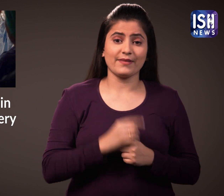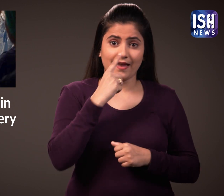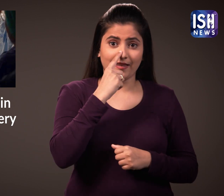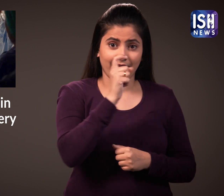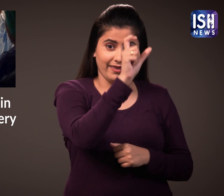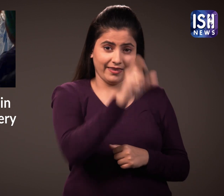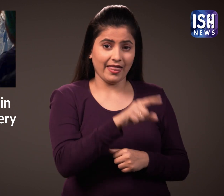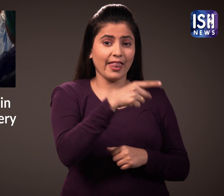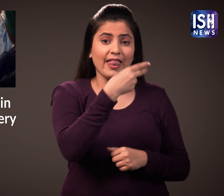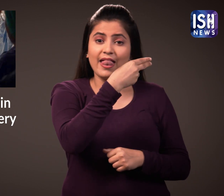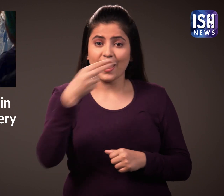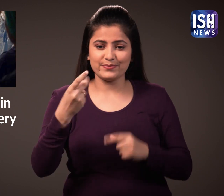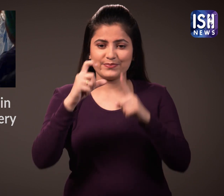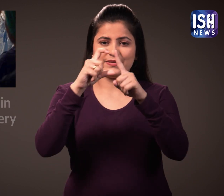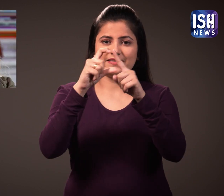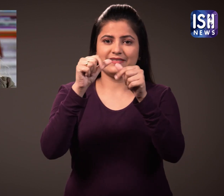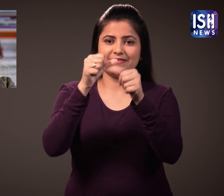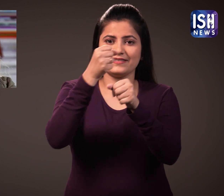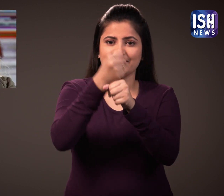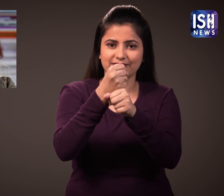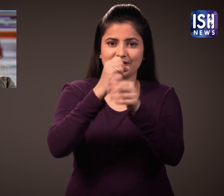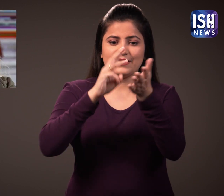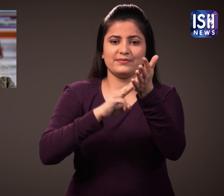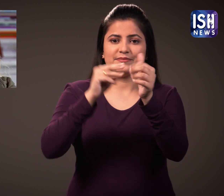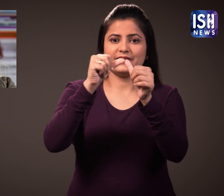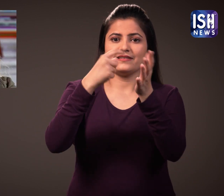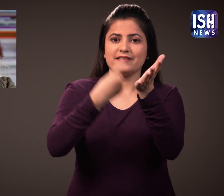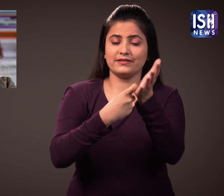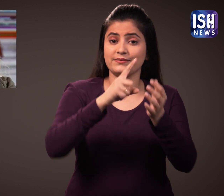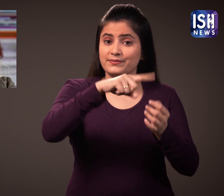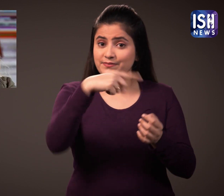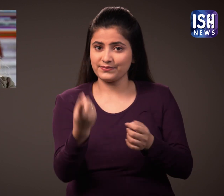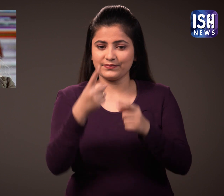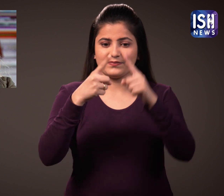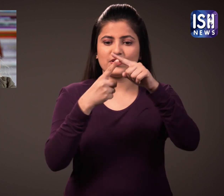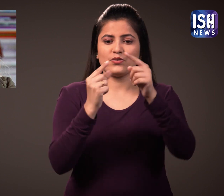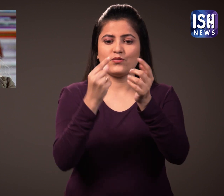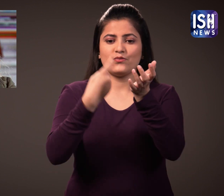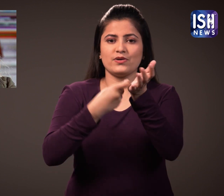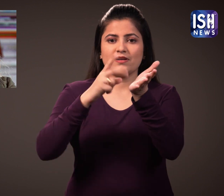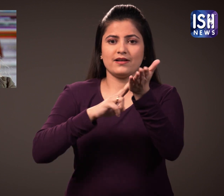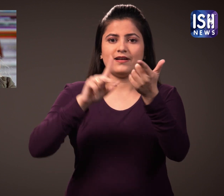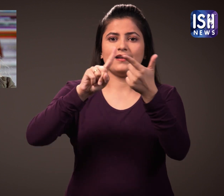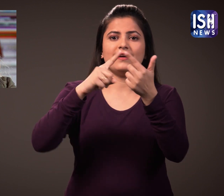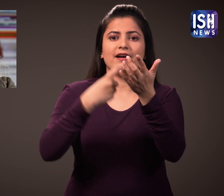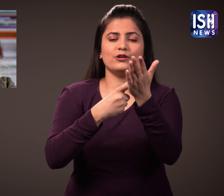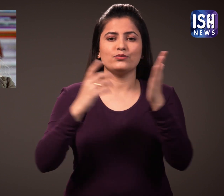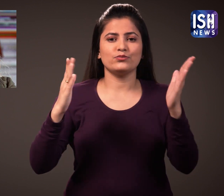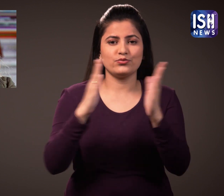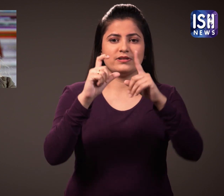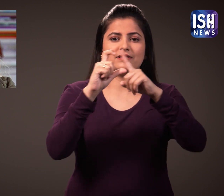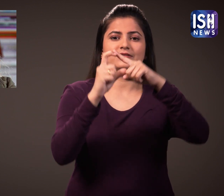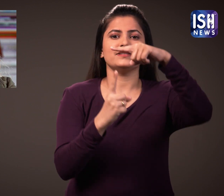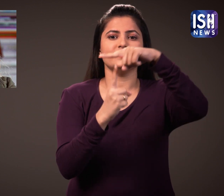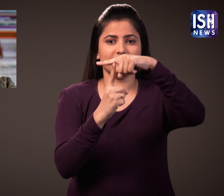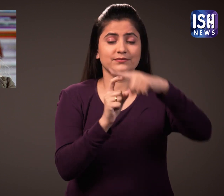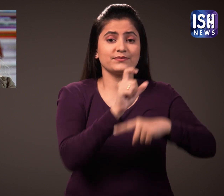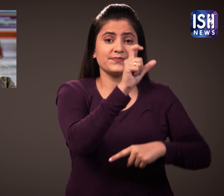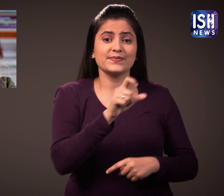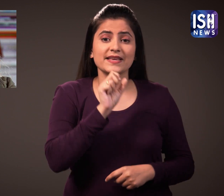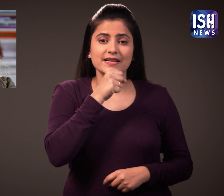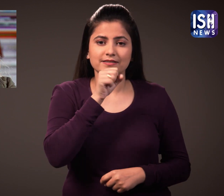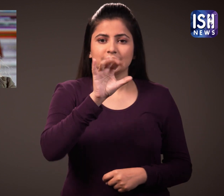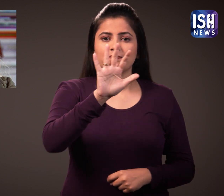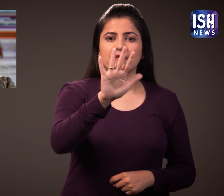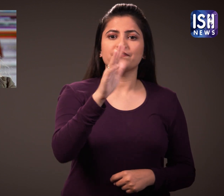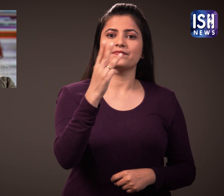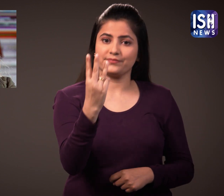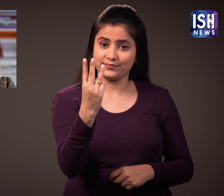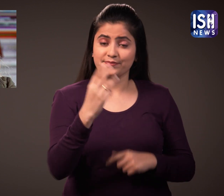The woman’s name is Dagmar Turner and she is 53 years old.